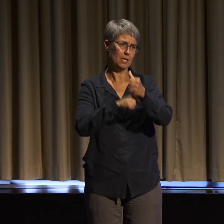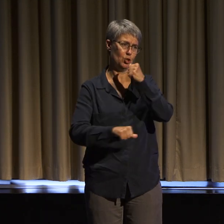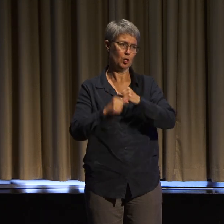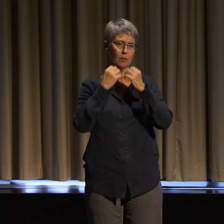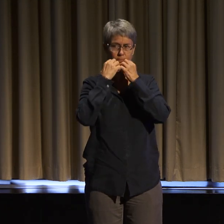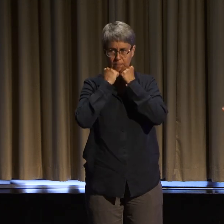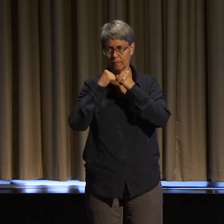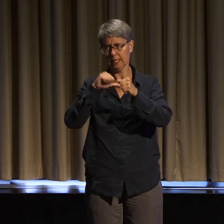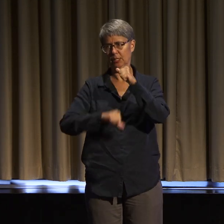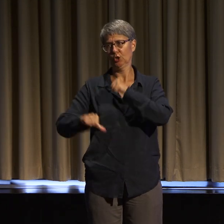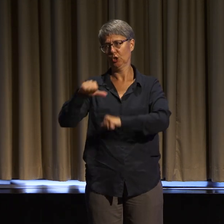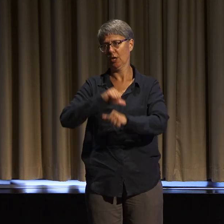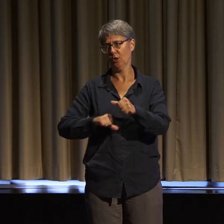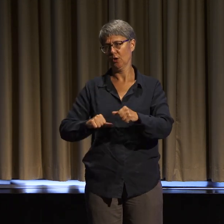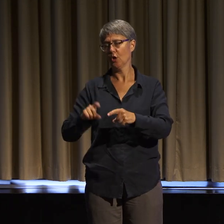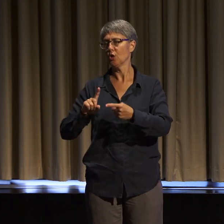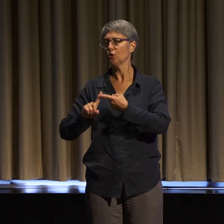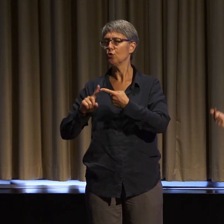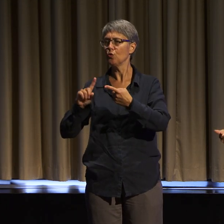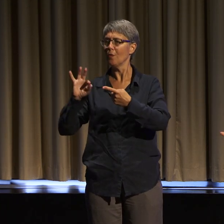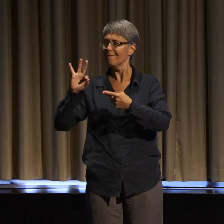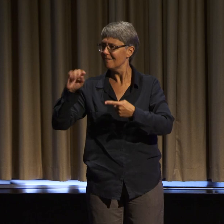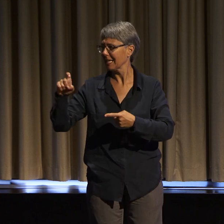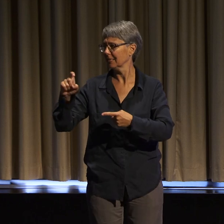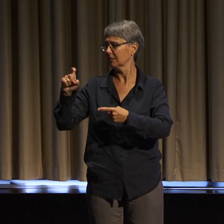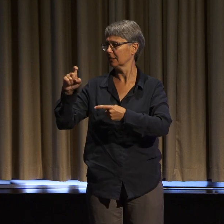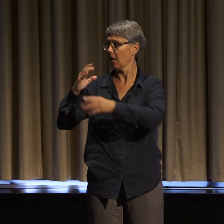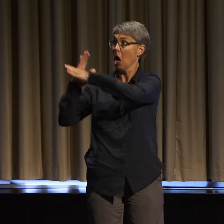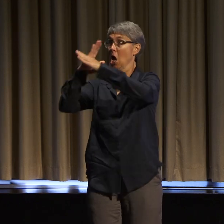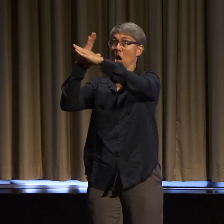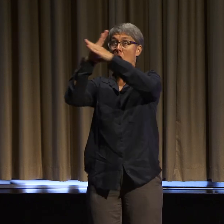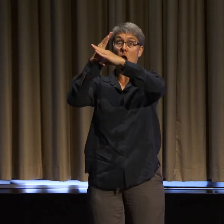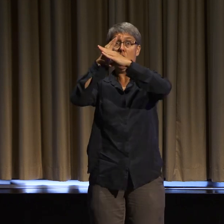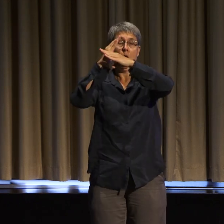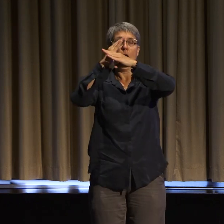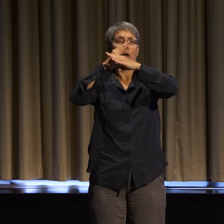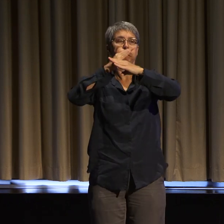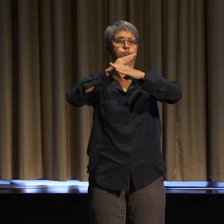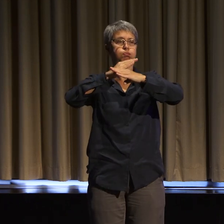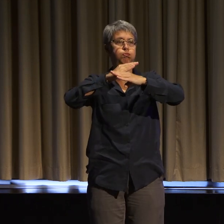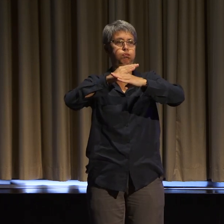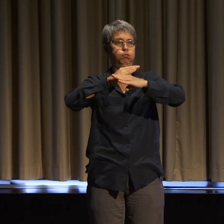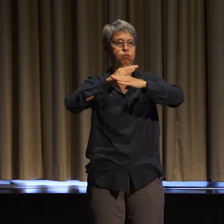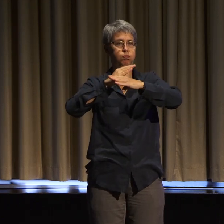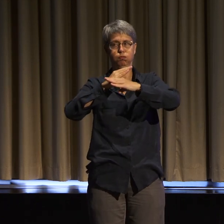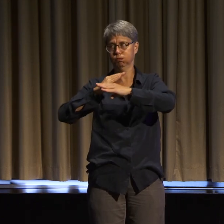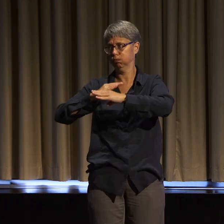that we've put up between each other as disabled people, then we will have already lost before we've